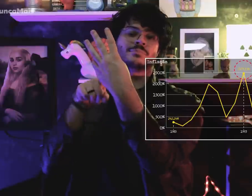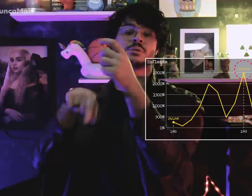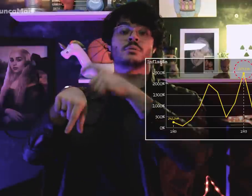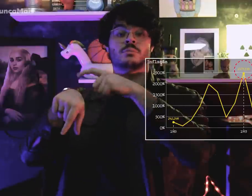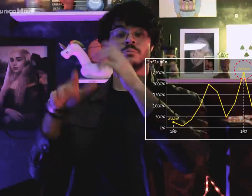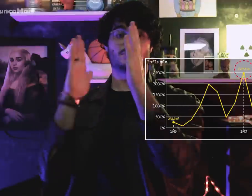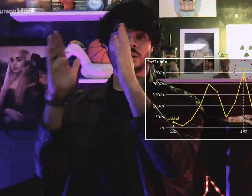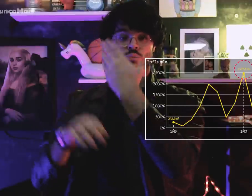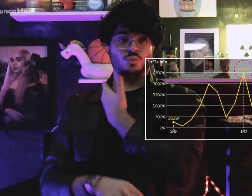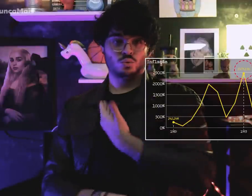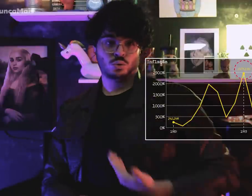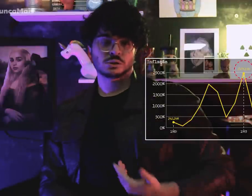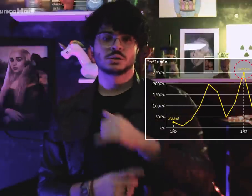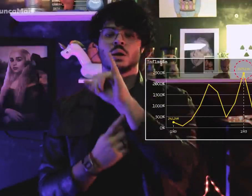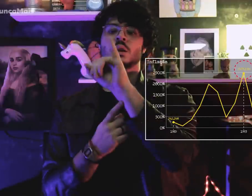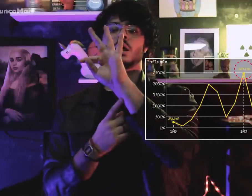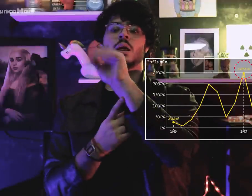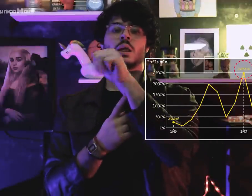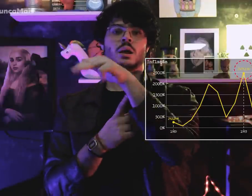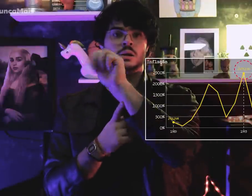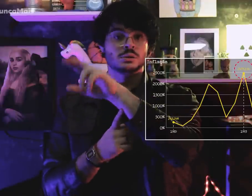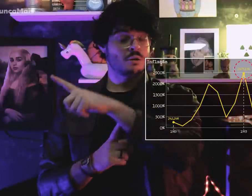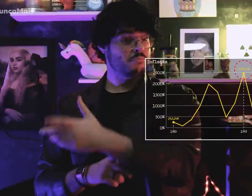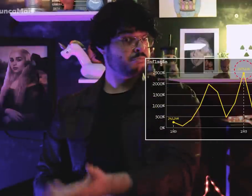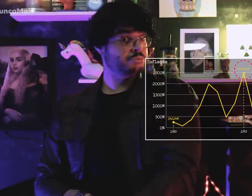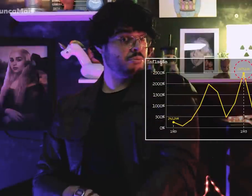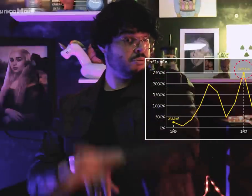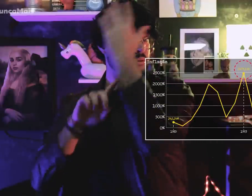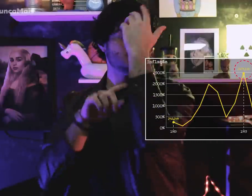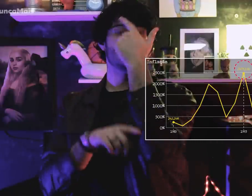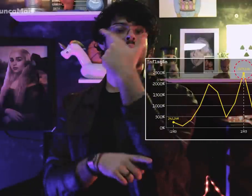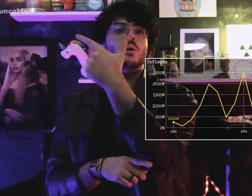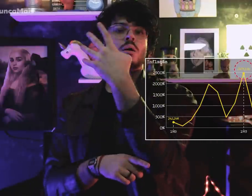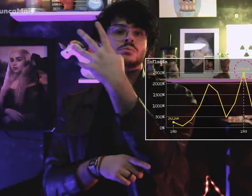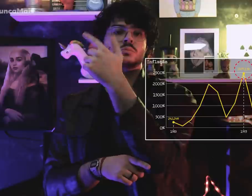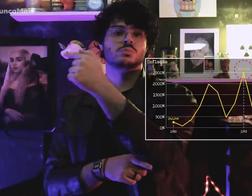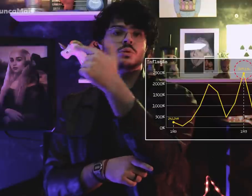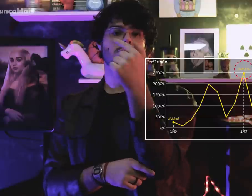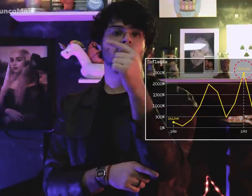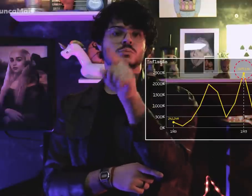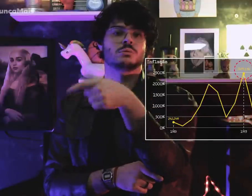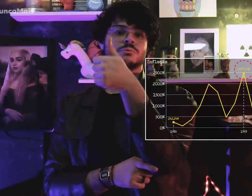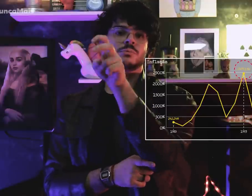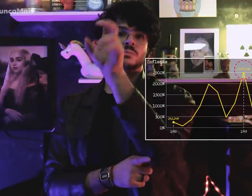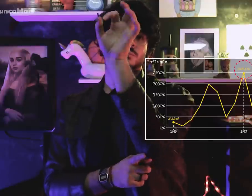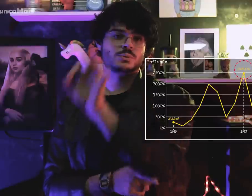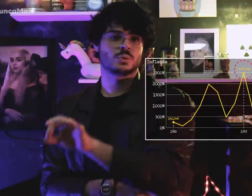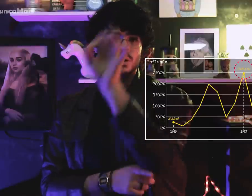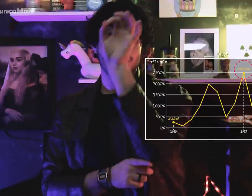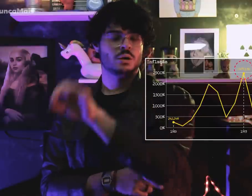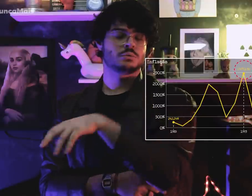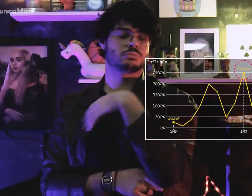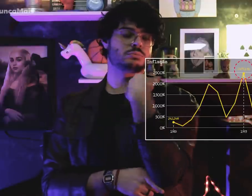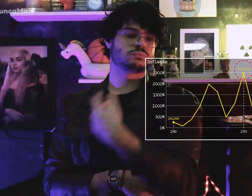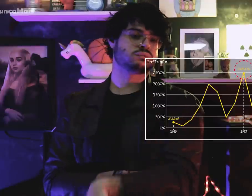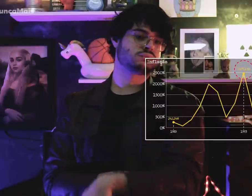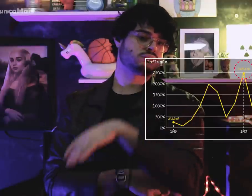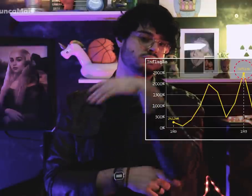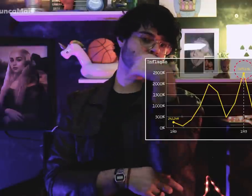durante governo Itamar (PMDB), que foi de 2477,15%.